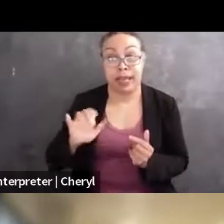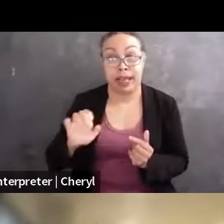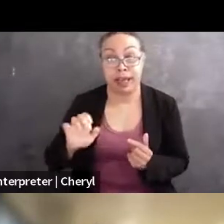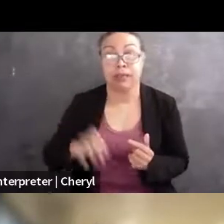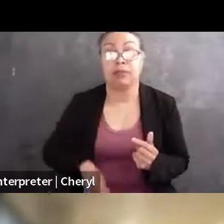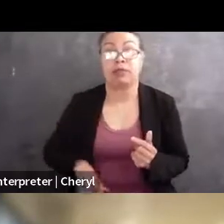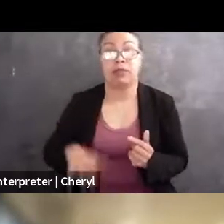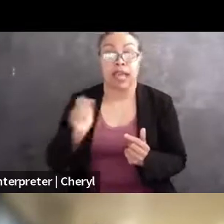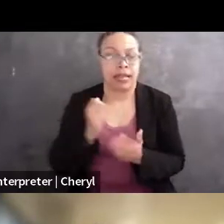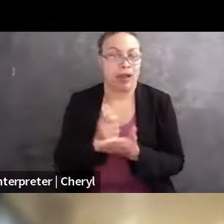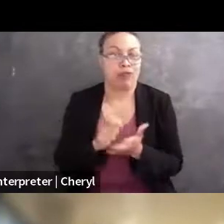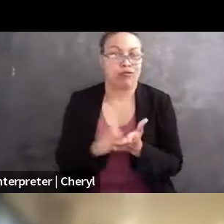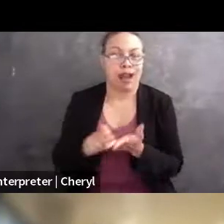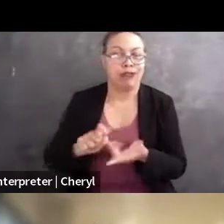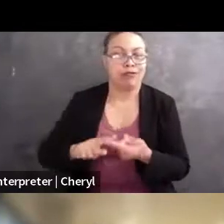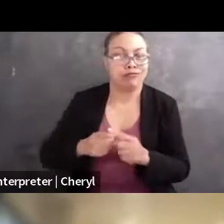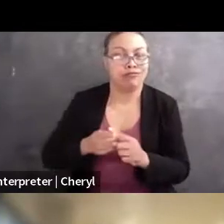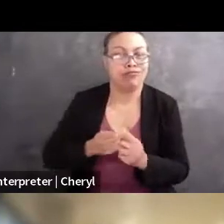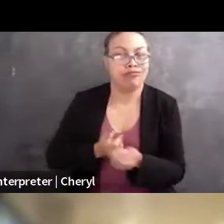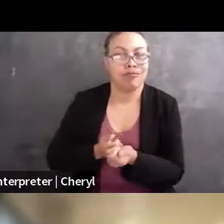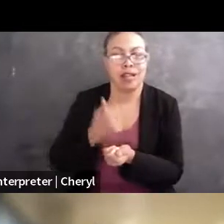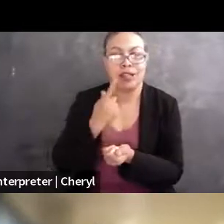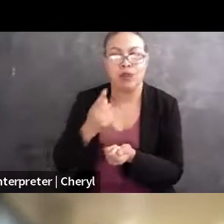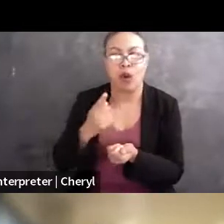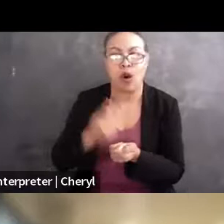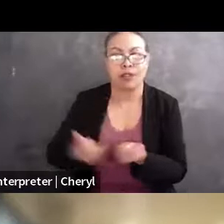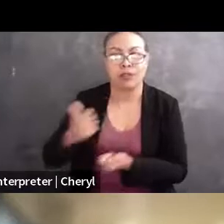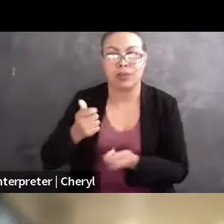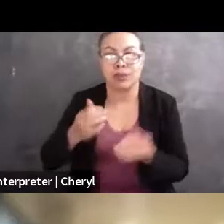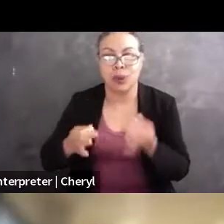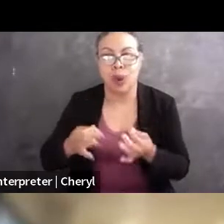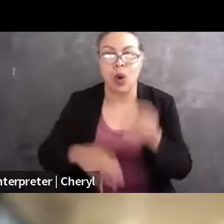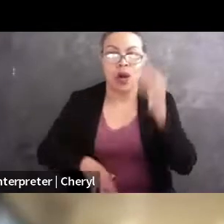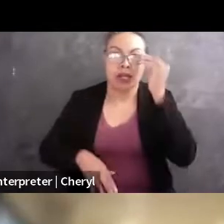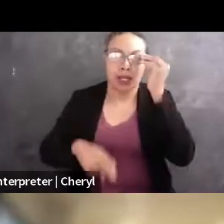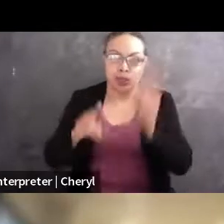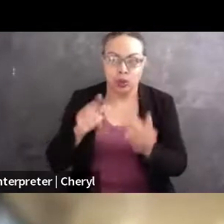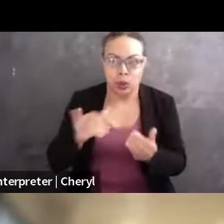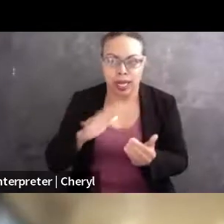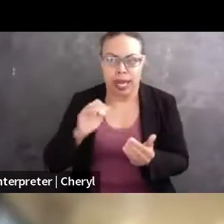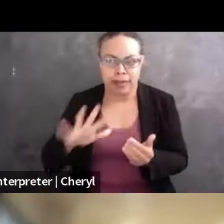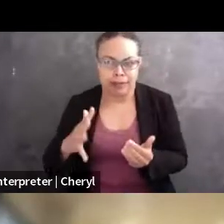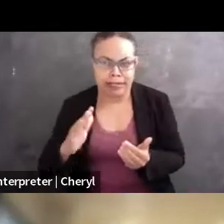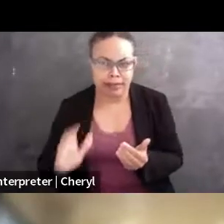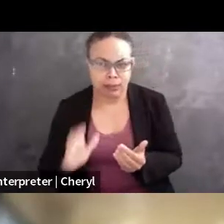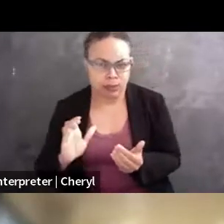to the US Supreme Court, the Court of Appeals for the Fifth Circuit, and New York's Supreme Court. Is that New York Supreme Court as in the highest court